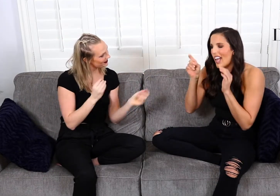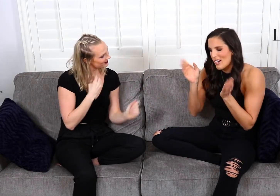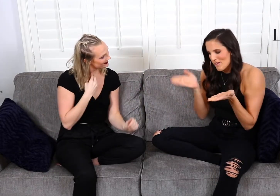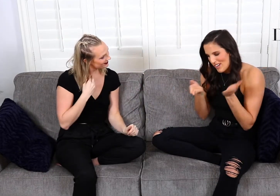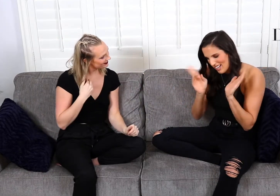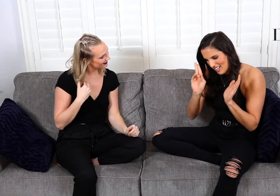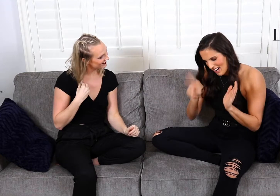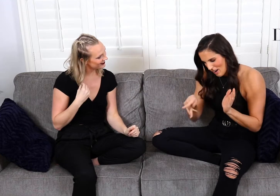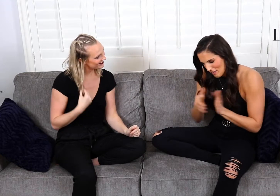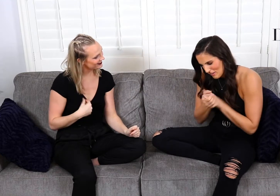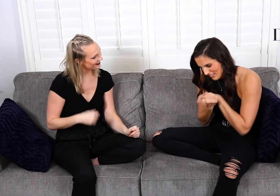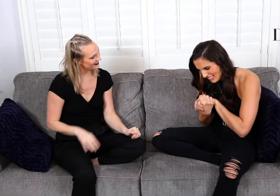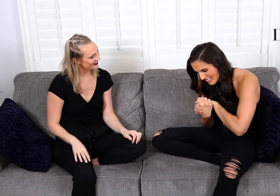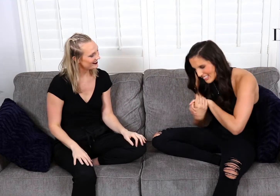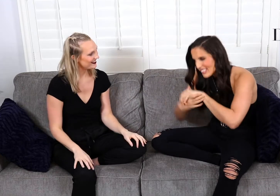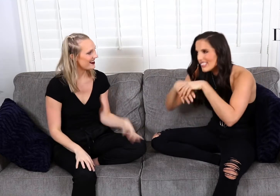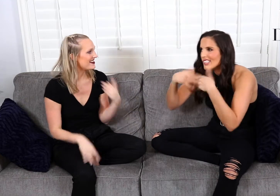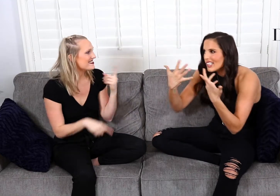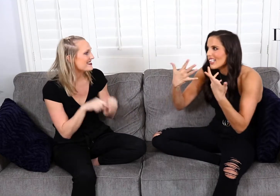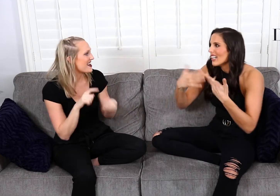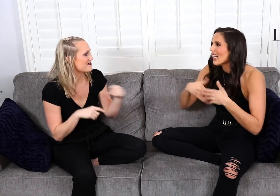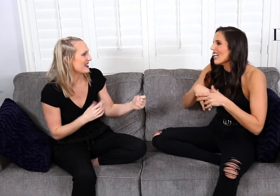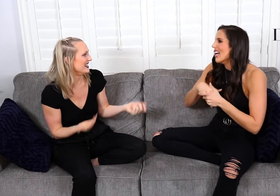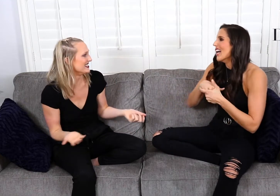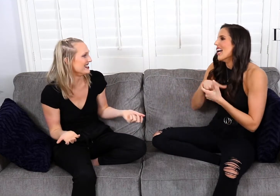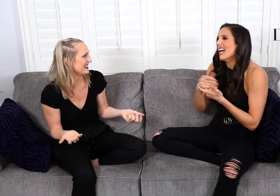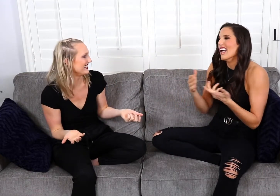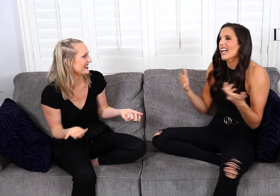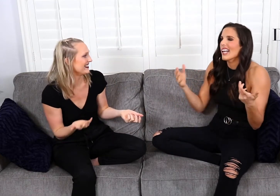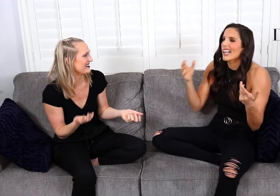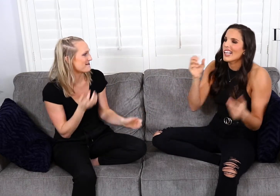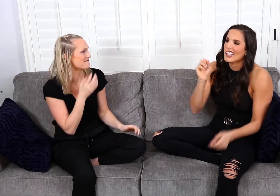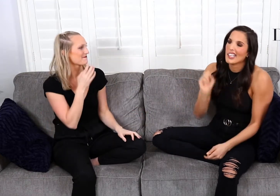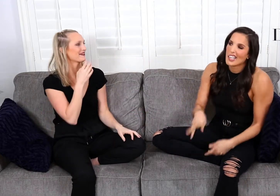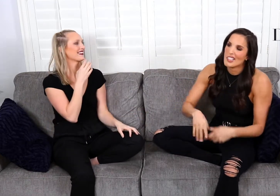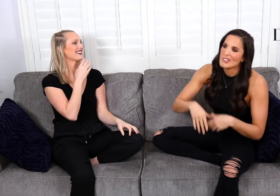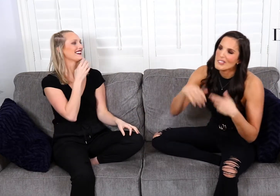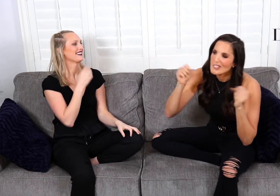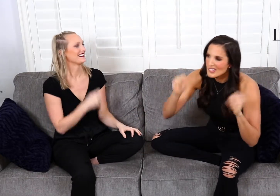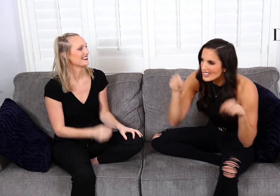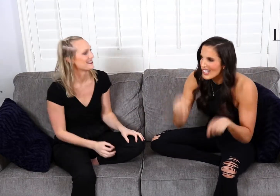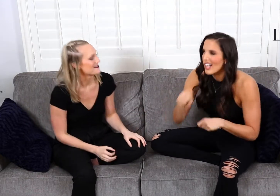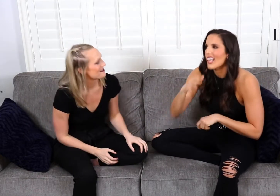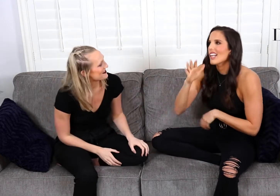You had to bring that up?! I couldn't resist! Yes, okay...